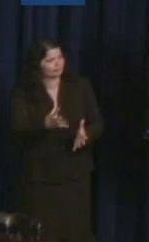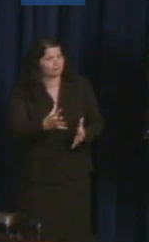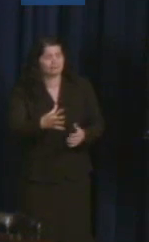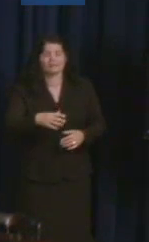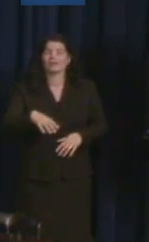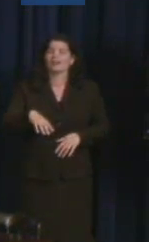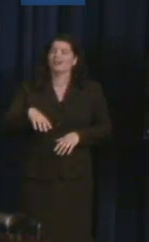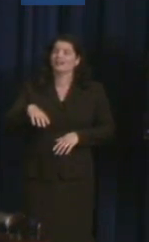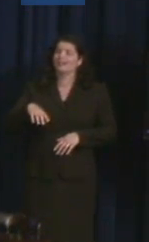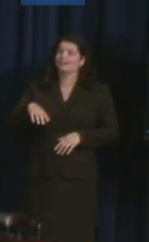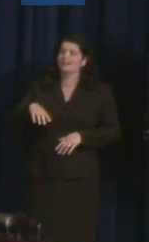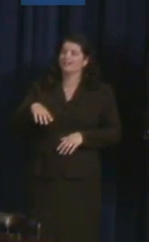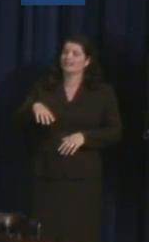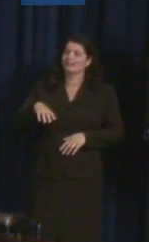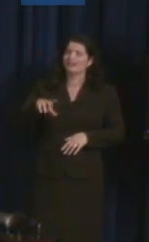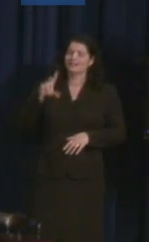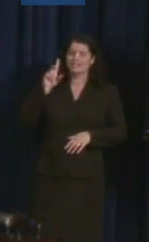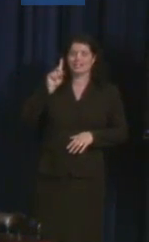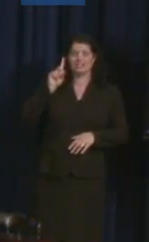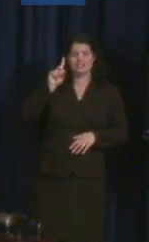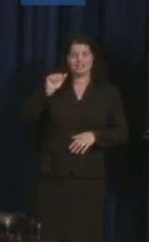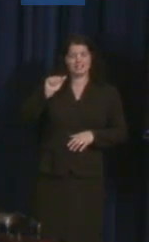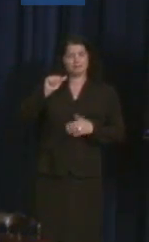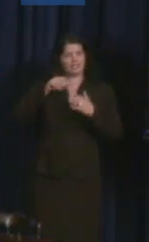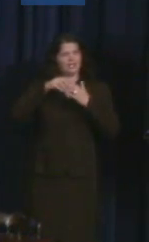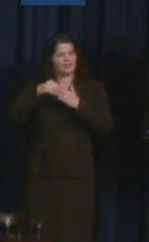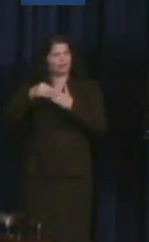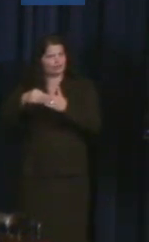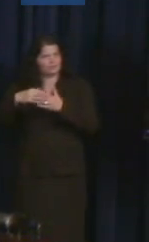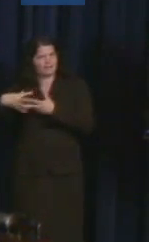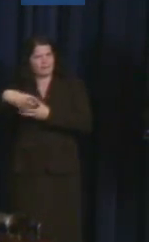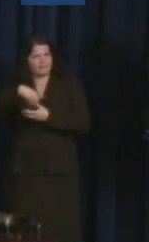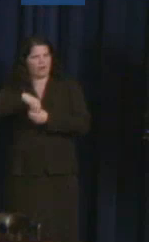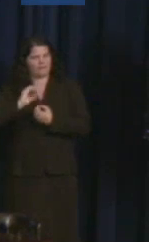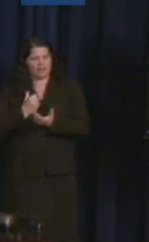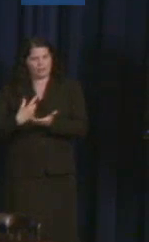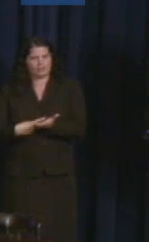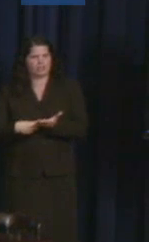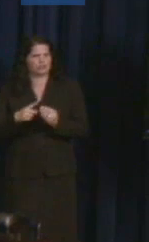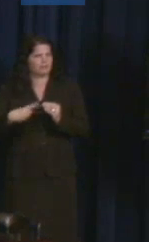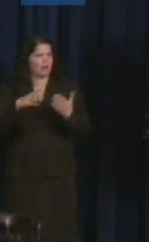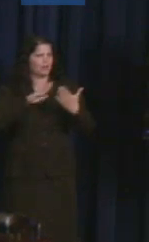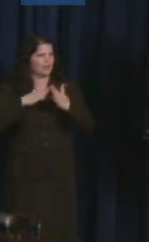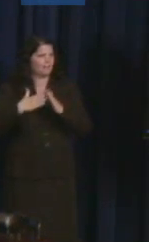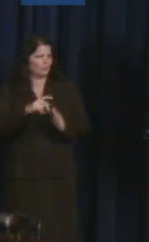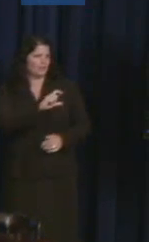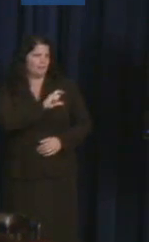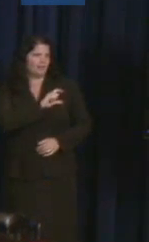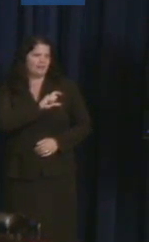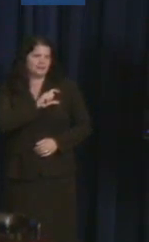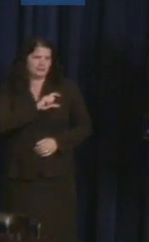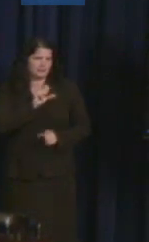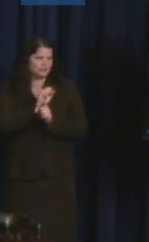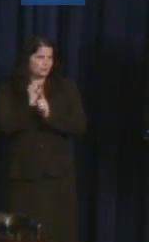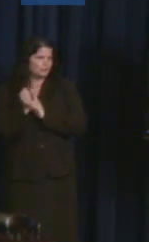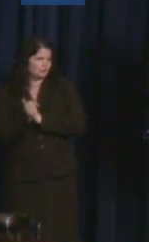conversations on community policing, and that the White House recently hosted a meeting to begin to determine how we can better support LGBT youth with